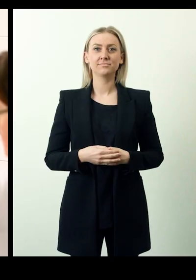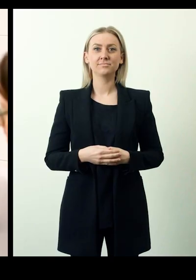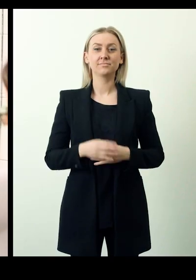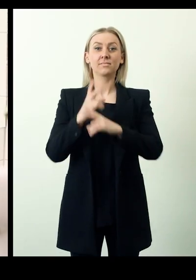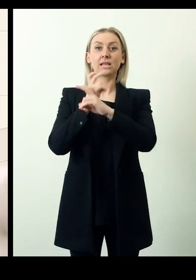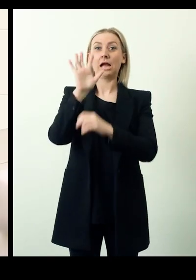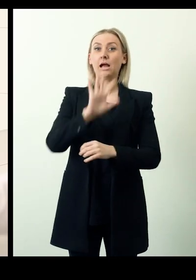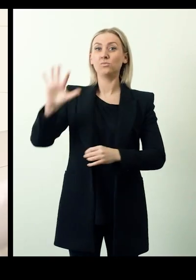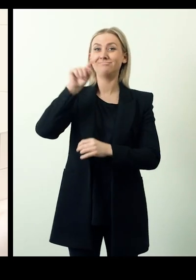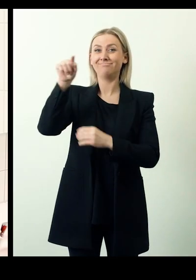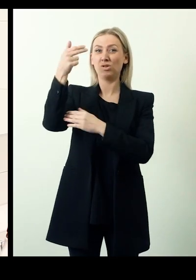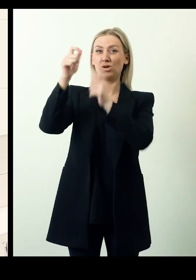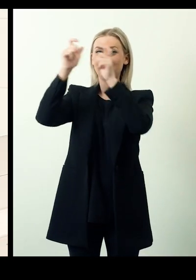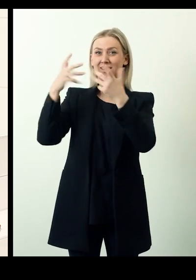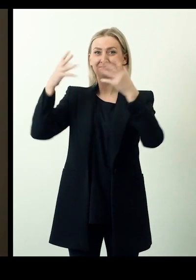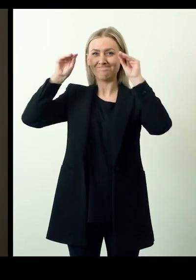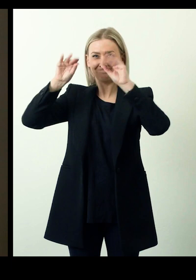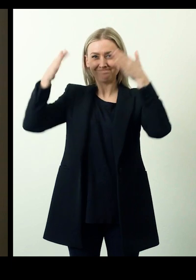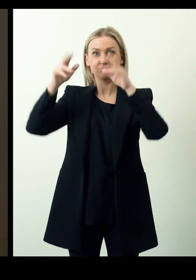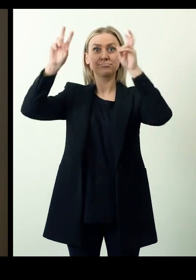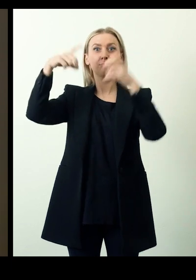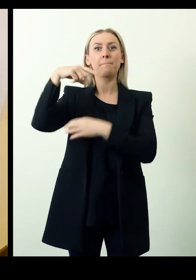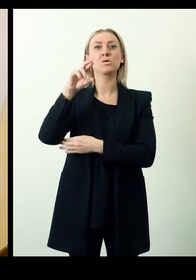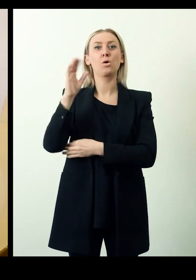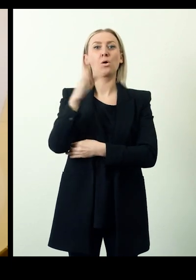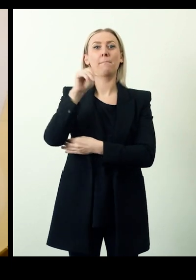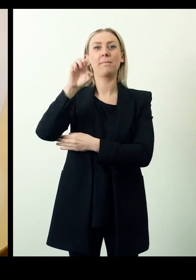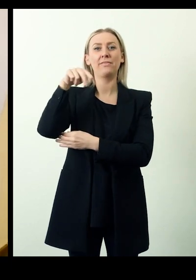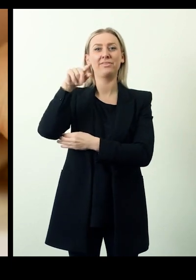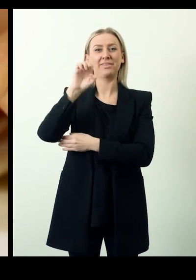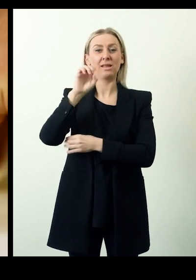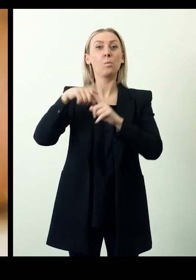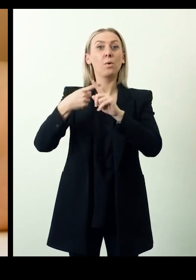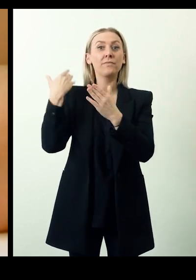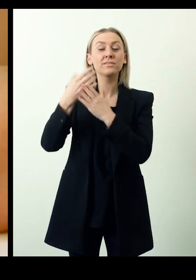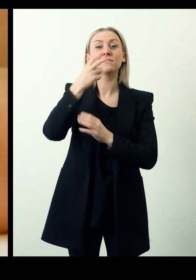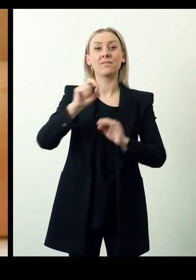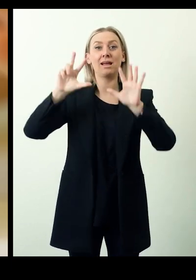The Wesenufer Hotel in Austria. A medium sized seminar hotel was opened by Pro mente in 2008.